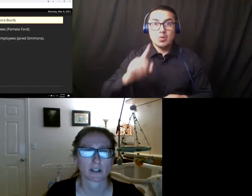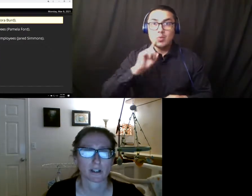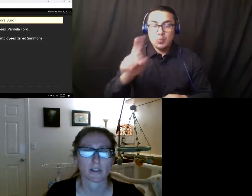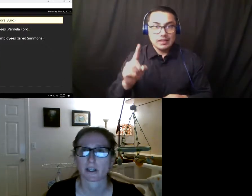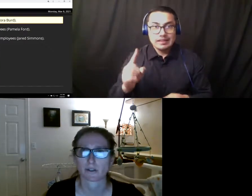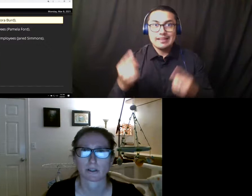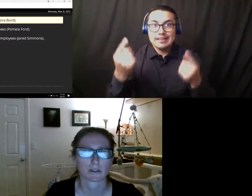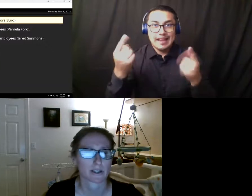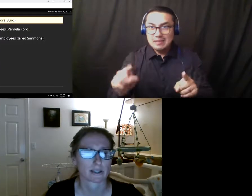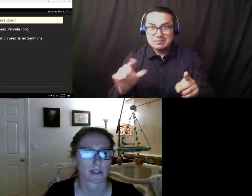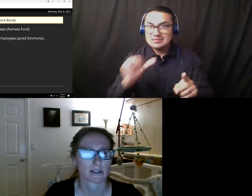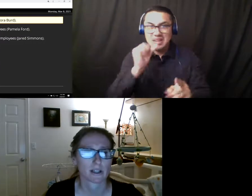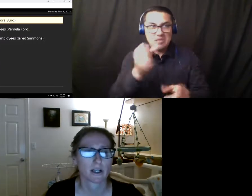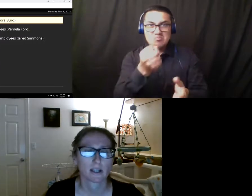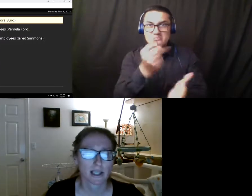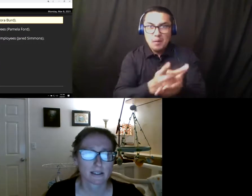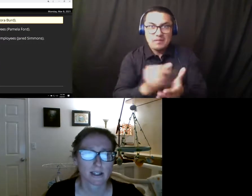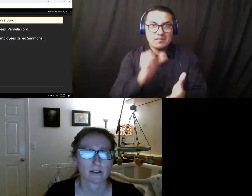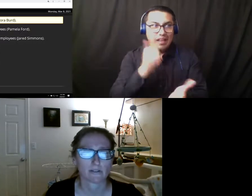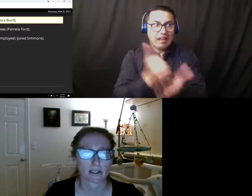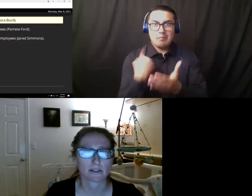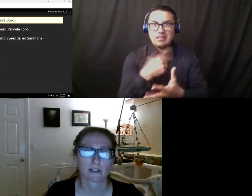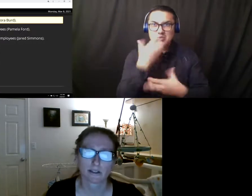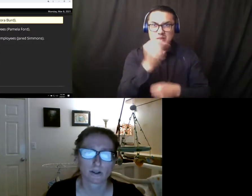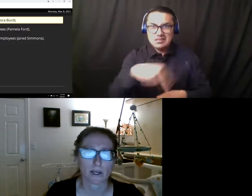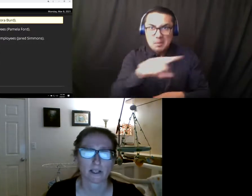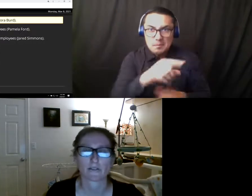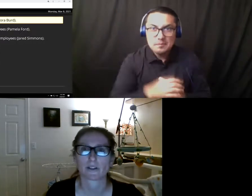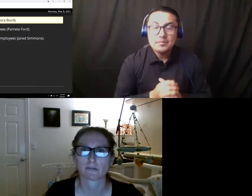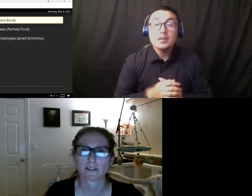done nothing to infer that trust. Lastly, faculty are still waiting for their retro